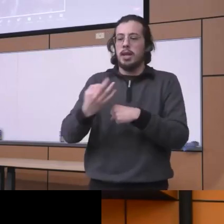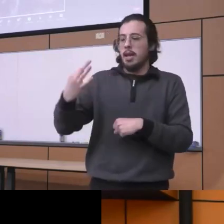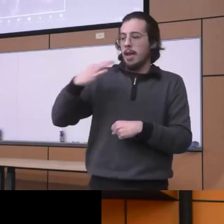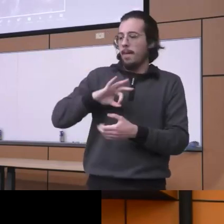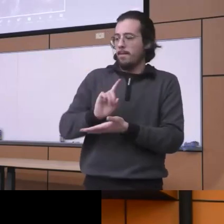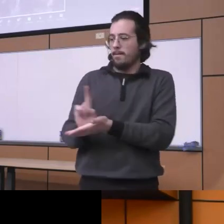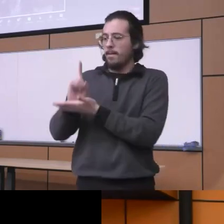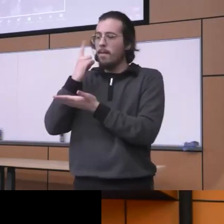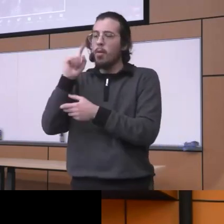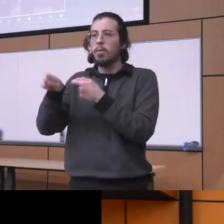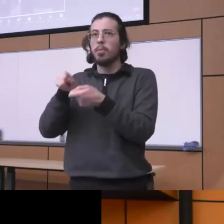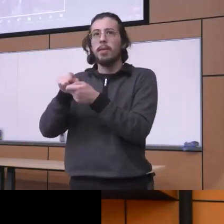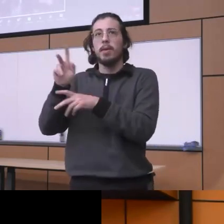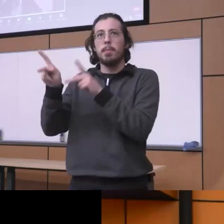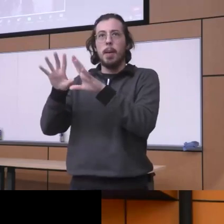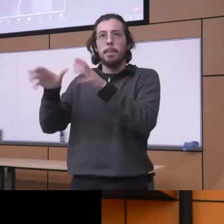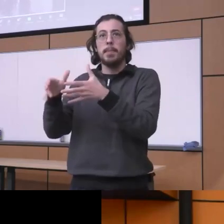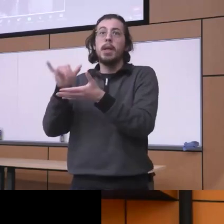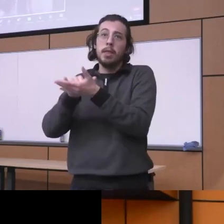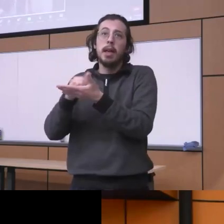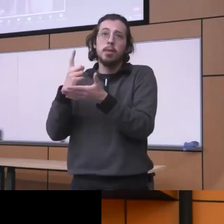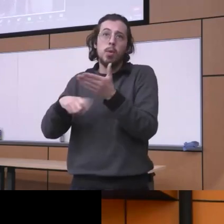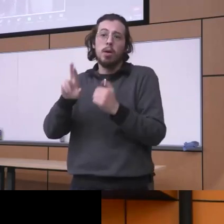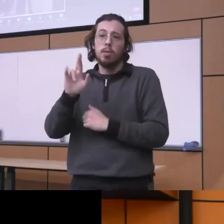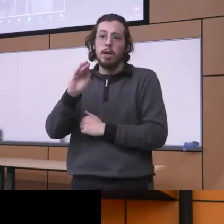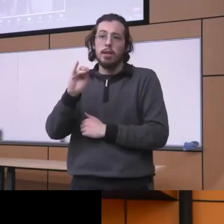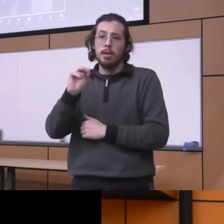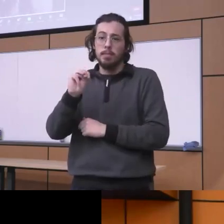mentioned which is really what racism is about and and disadvantages for the people of color